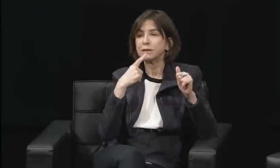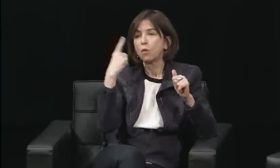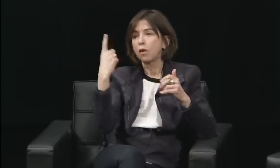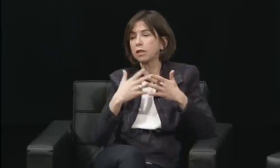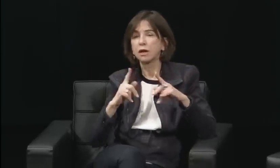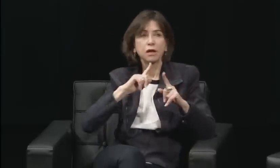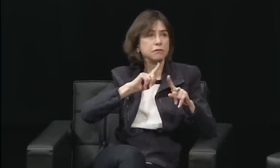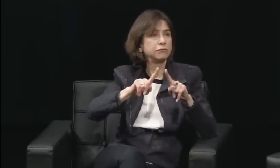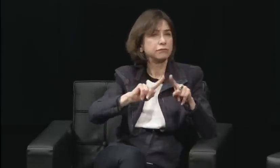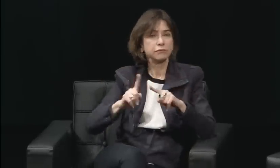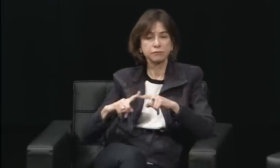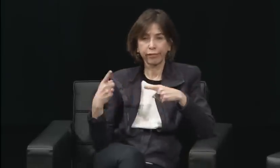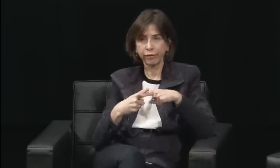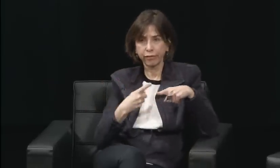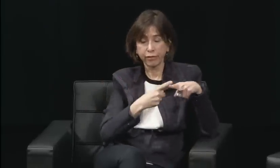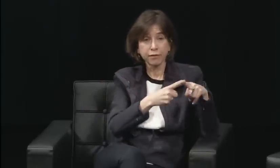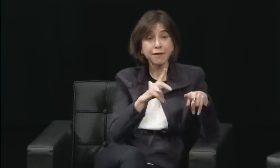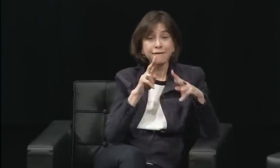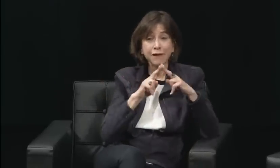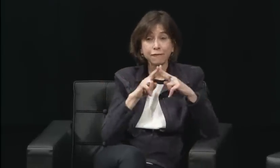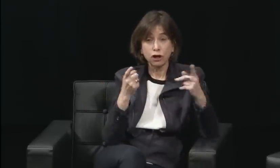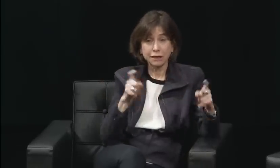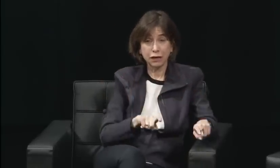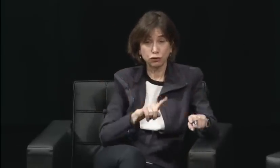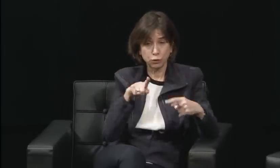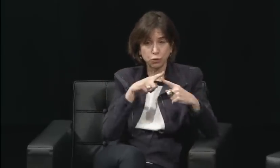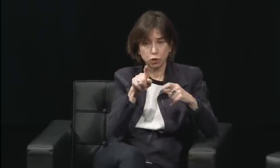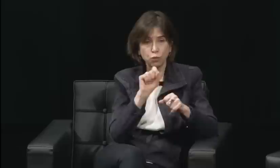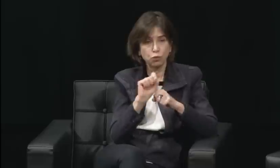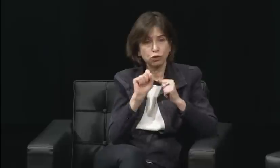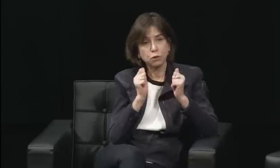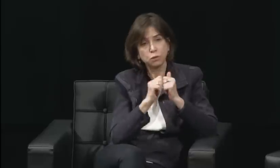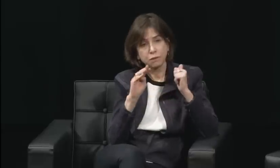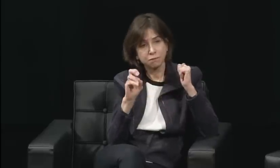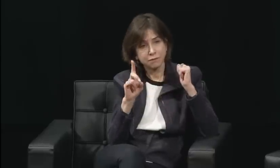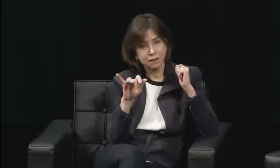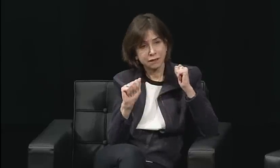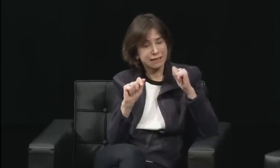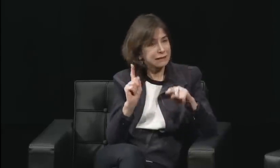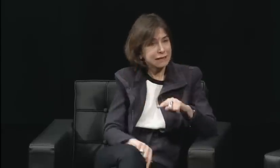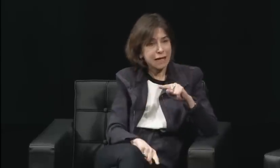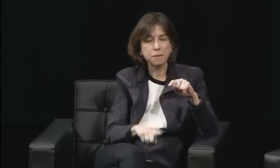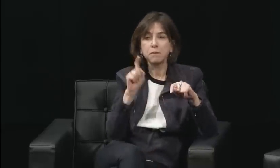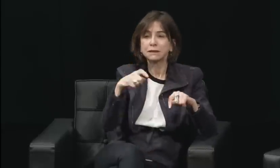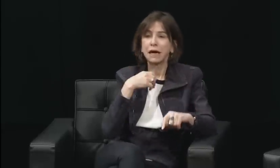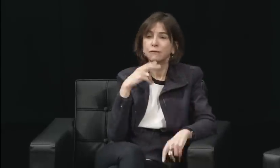and we had hearing women able to sign that were able to work with us as well.